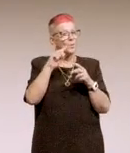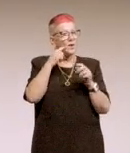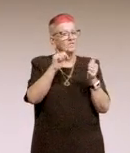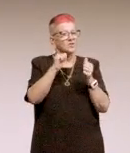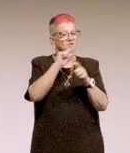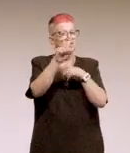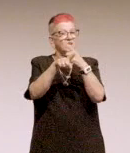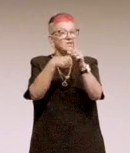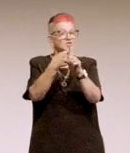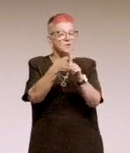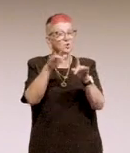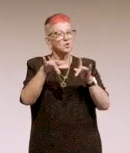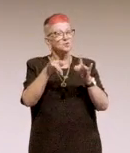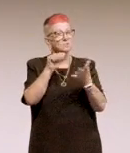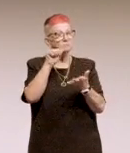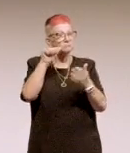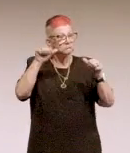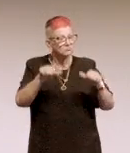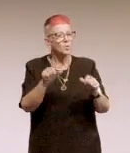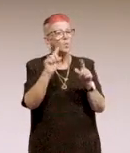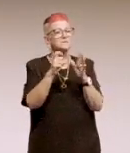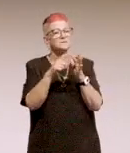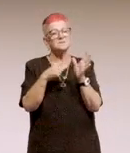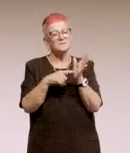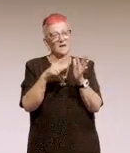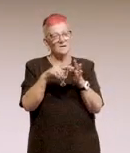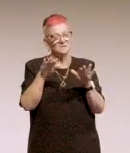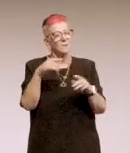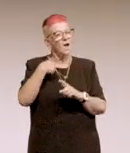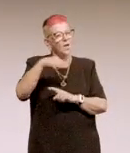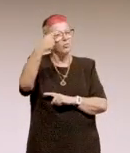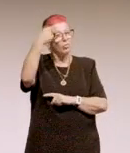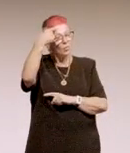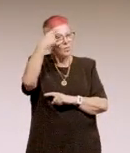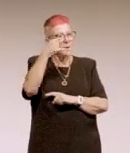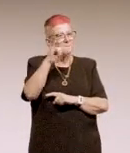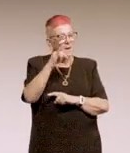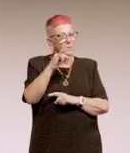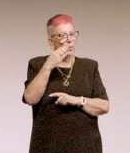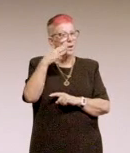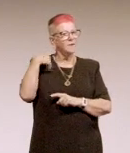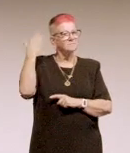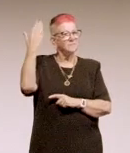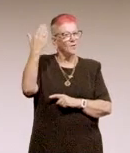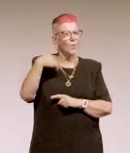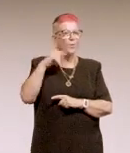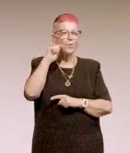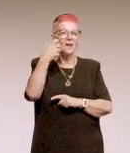Date to be decided. I thought by the time this talk would come up I'd would have about four or five months' worth of data